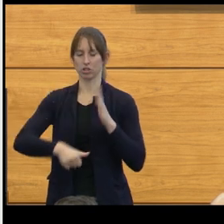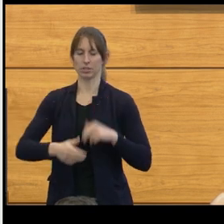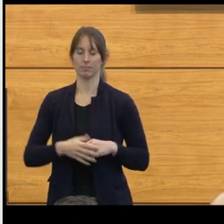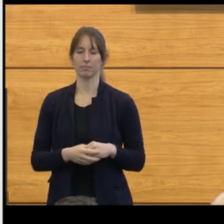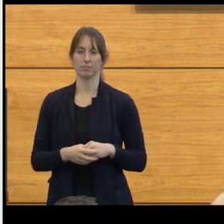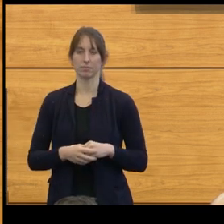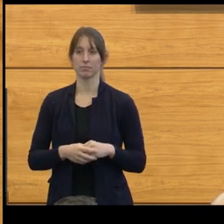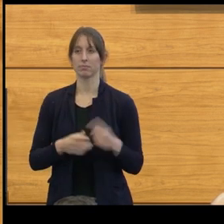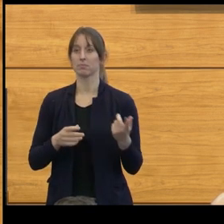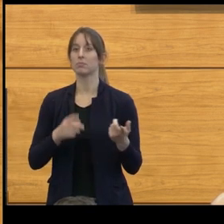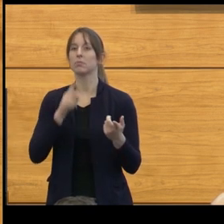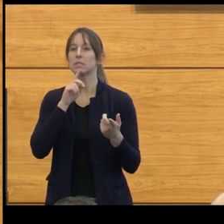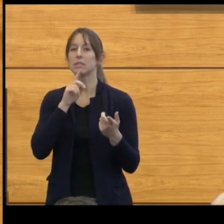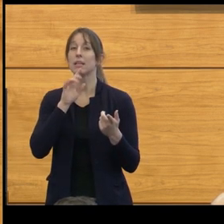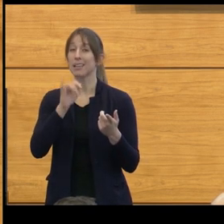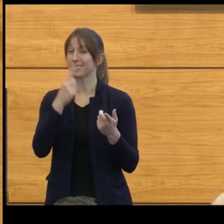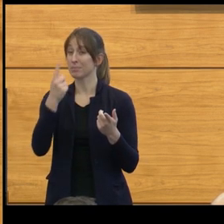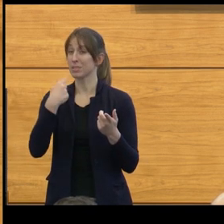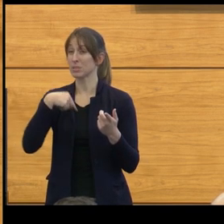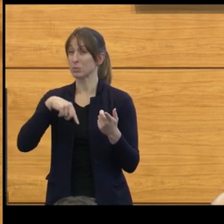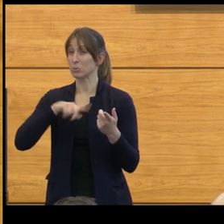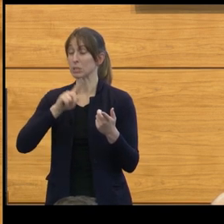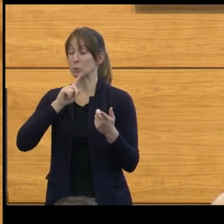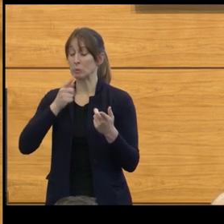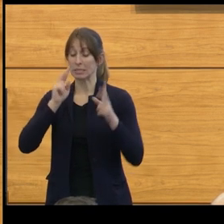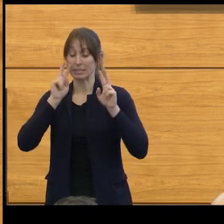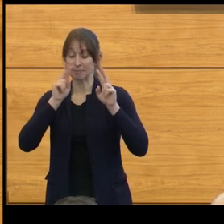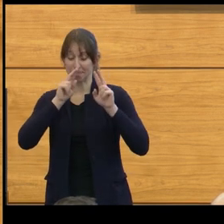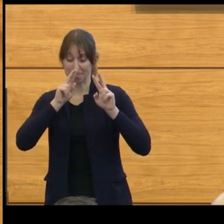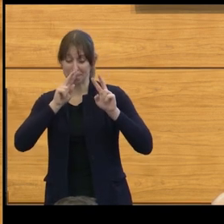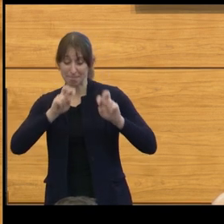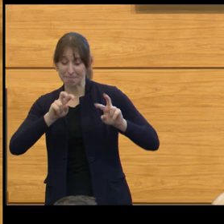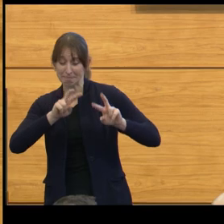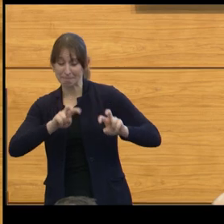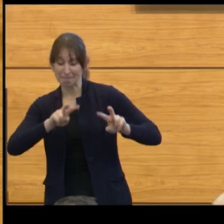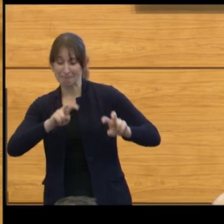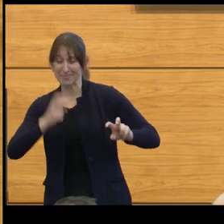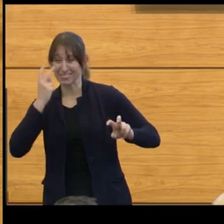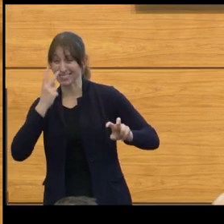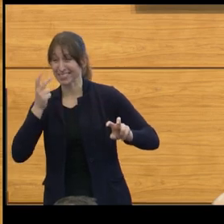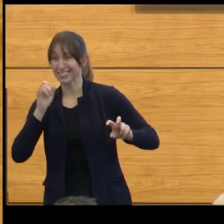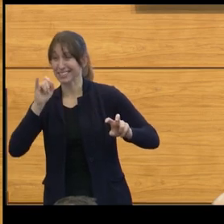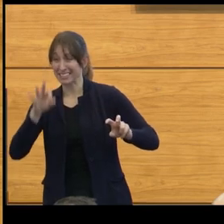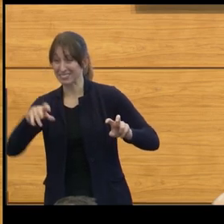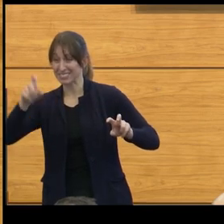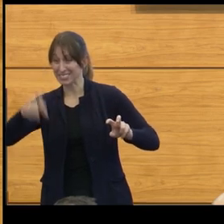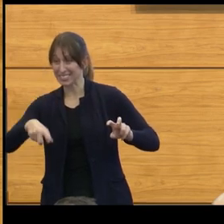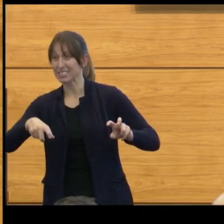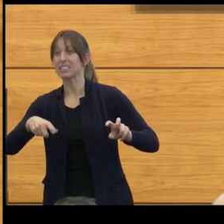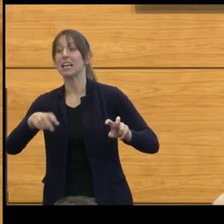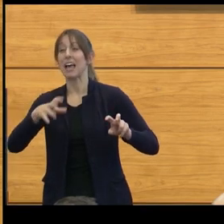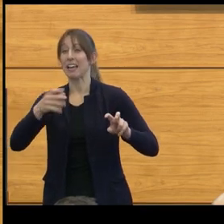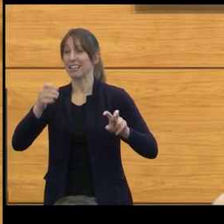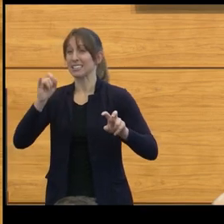which if you carefully assess it preoperatively, you'll actually be doing the right thing and the patients will get better postoperatively.